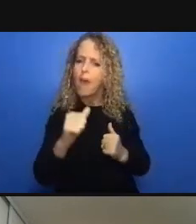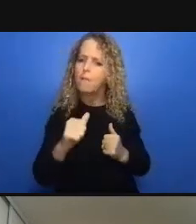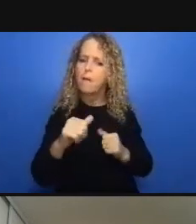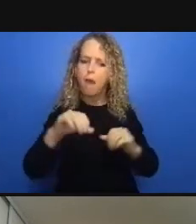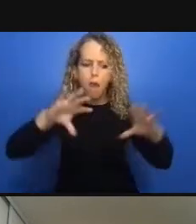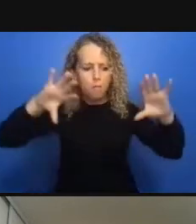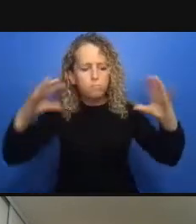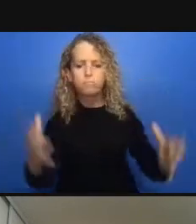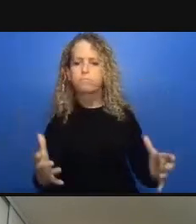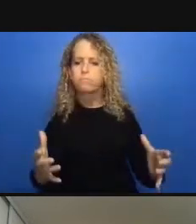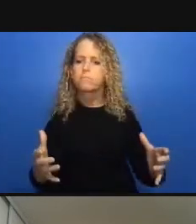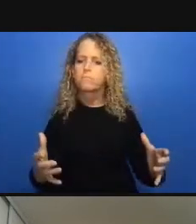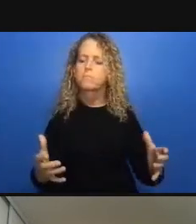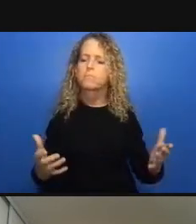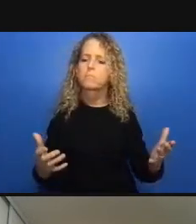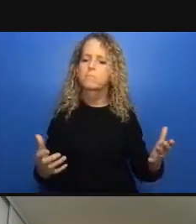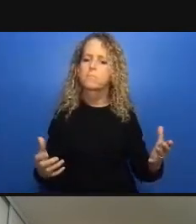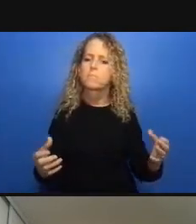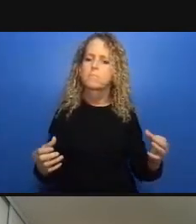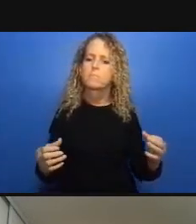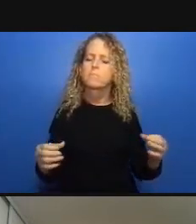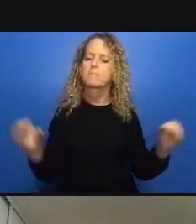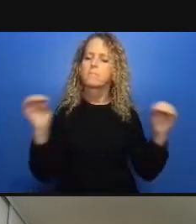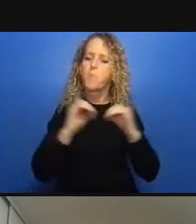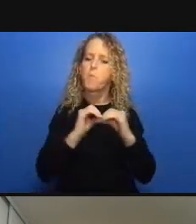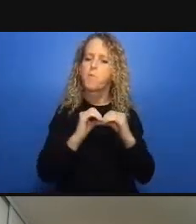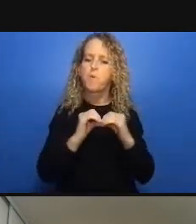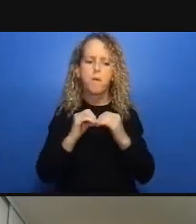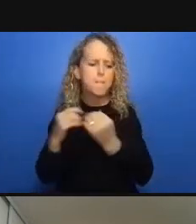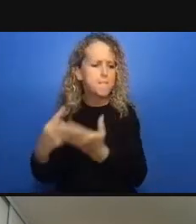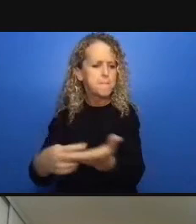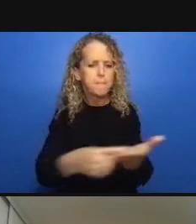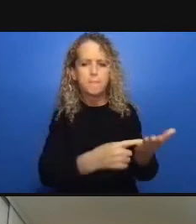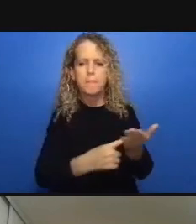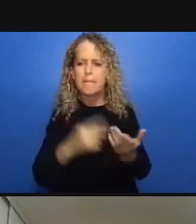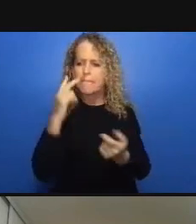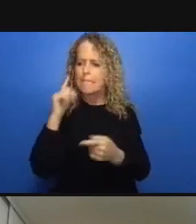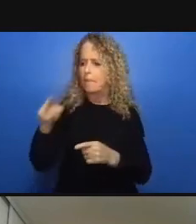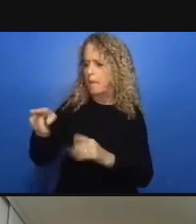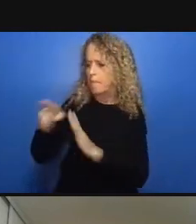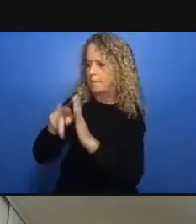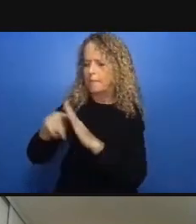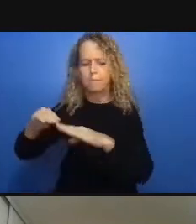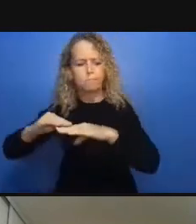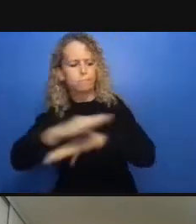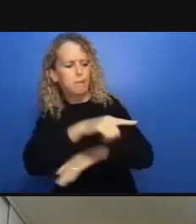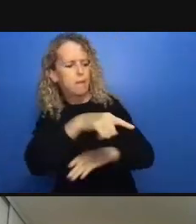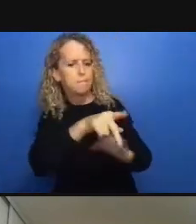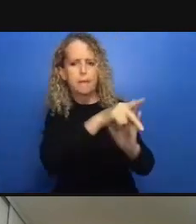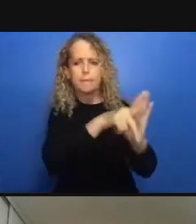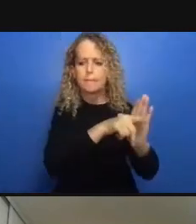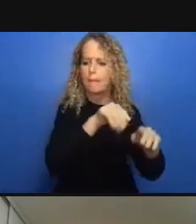I do think that if properly created the universal basic income would actually could go a long way